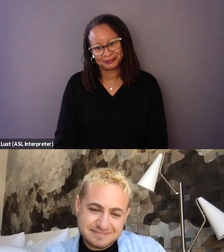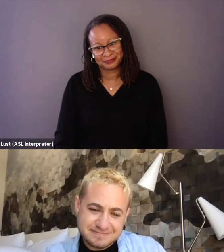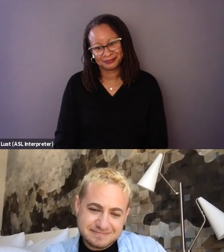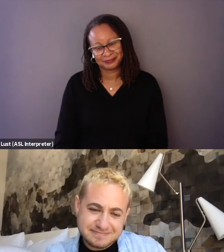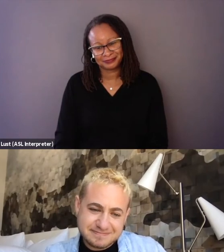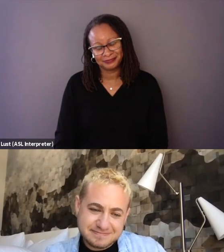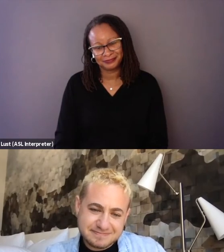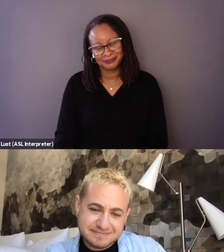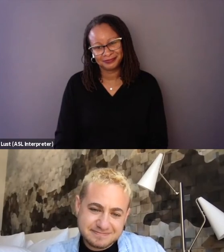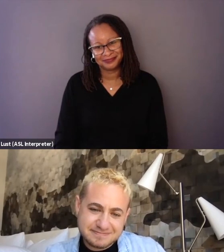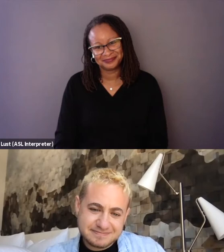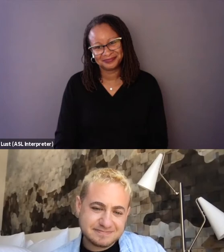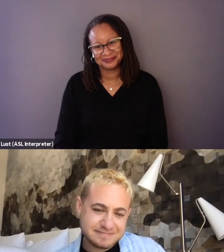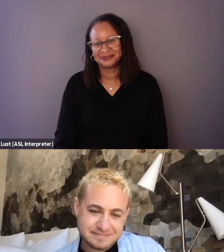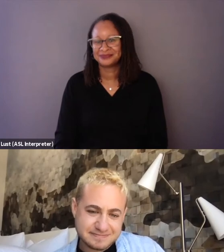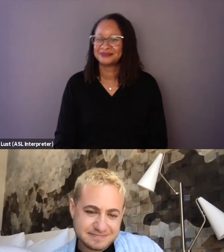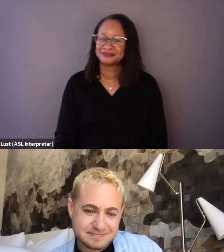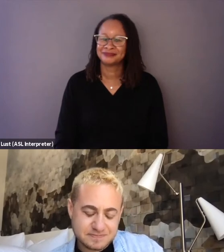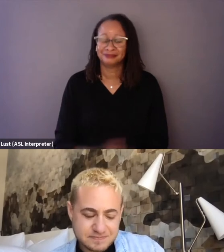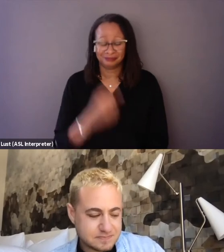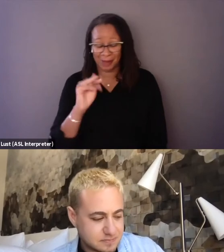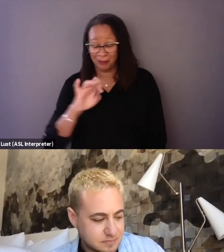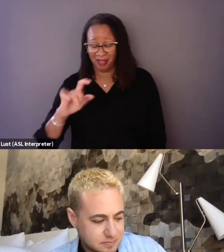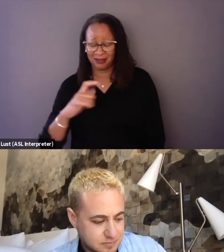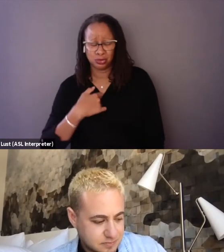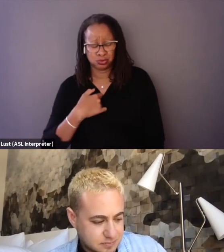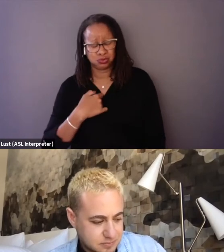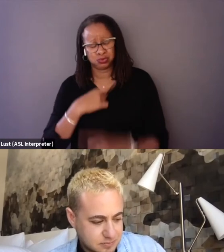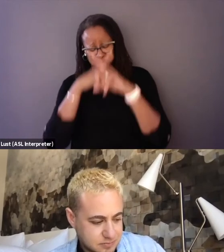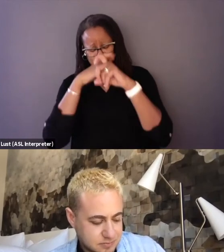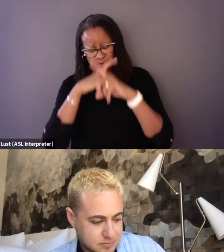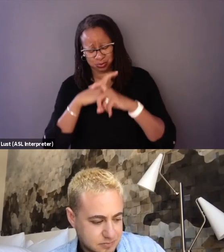That is a complex question for me because it's easy for me to